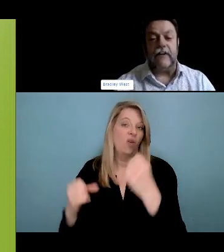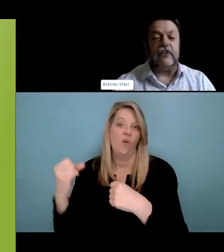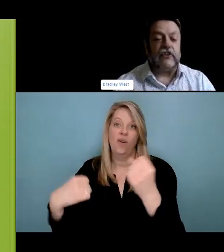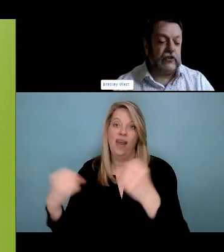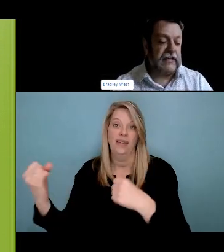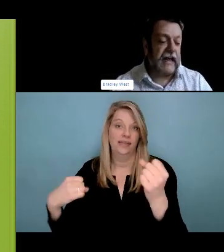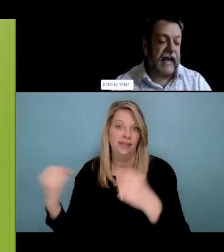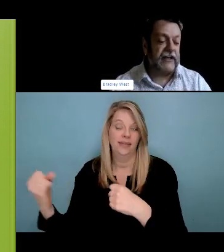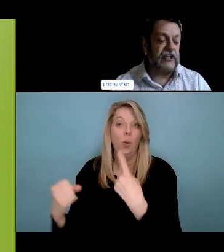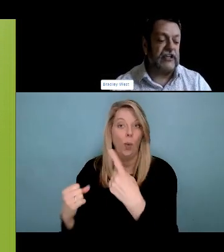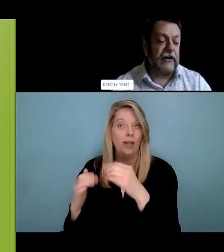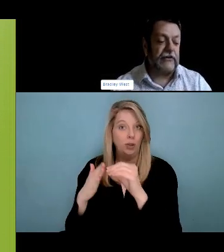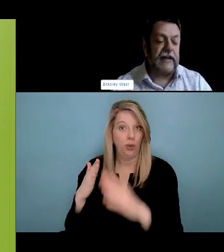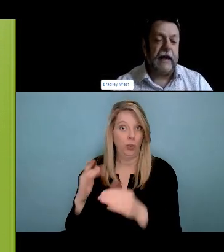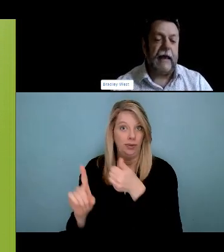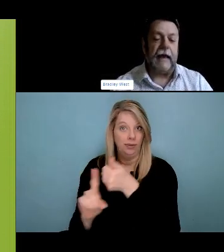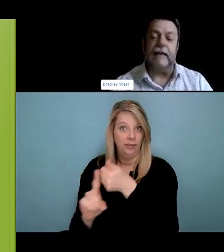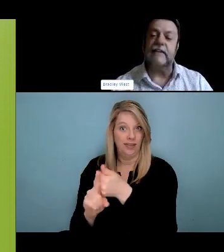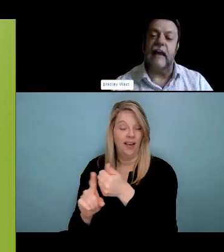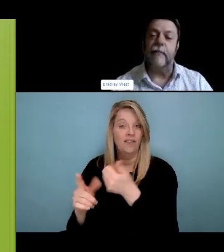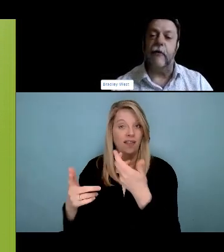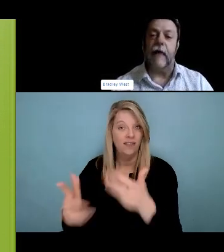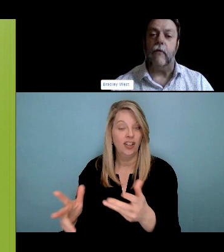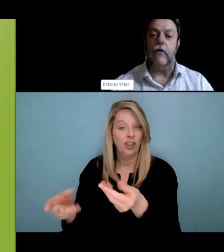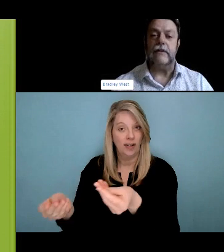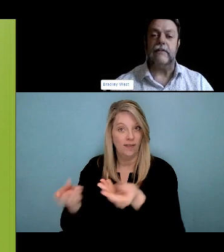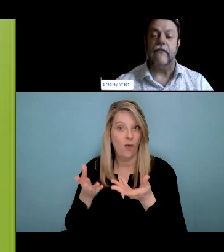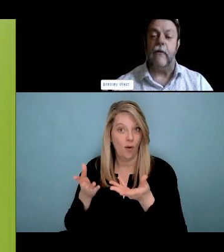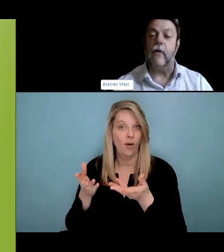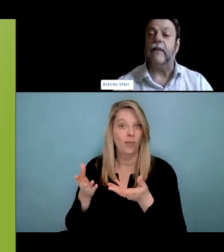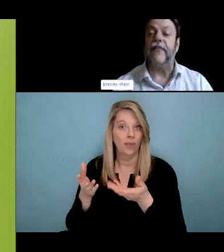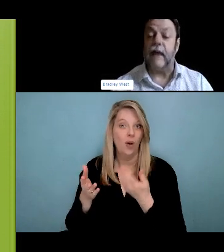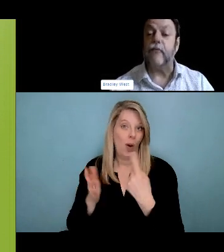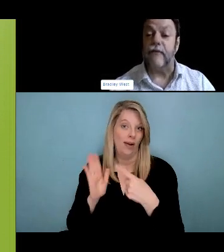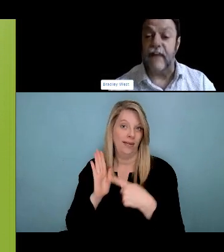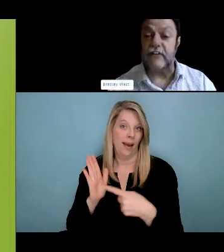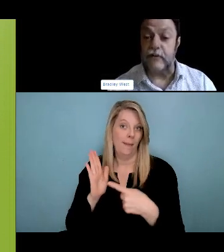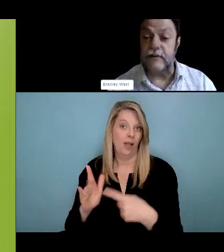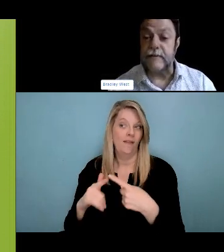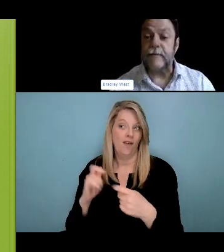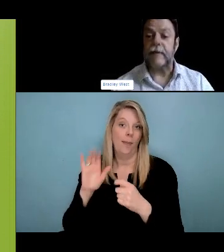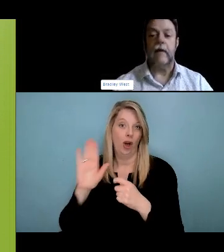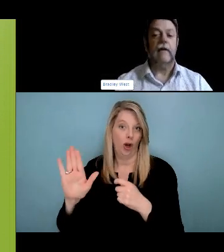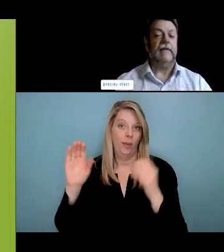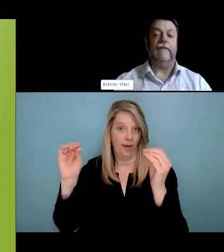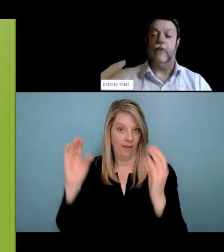Manitoba? Yeah, that's a Big question, and it's a pretty loaded question. We had established a few years ago.